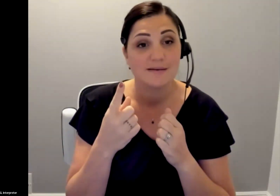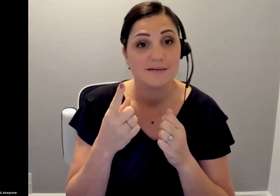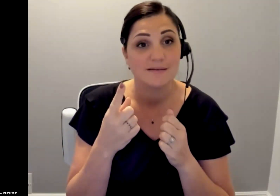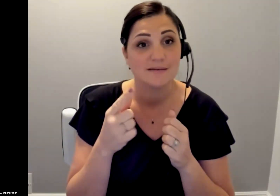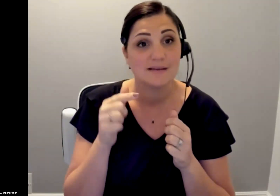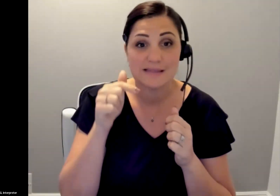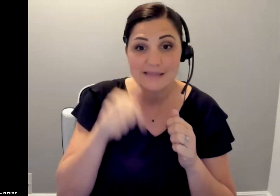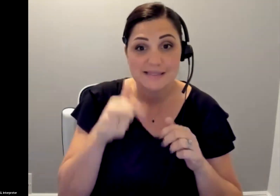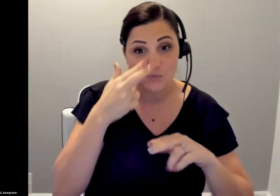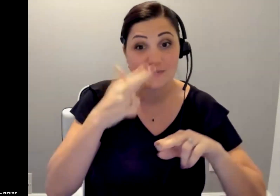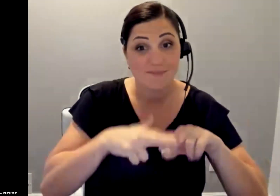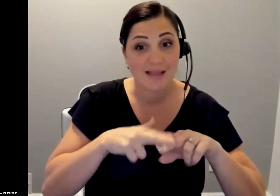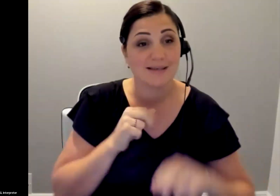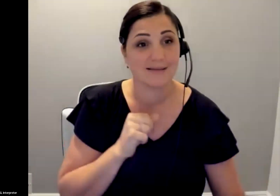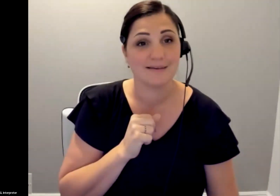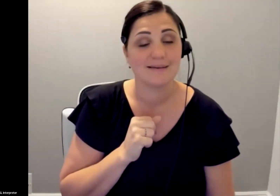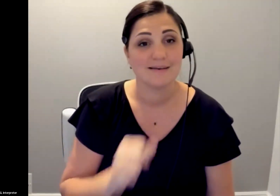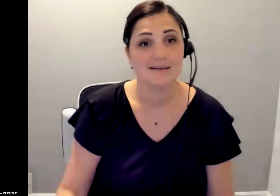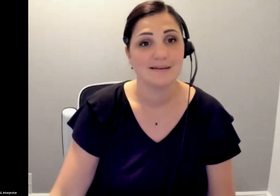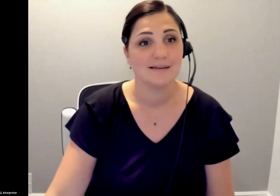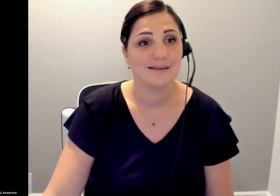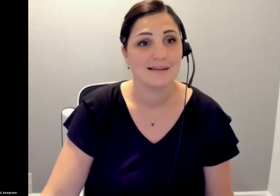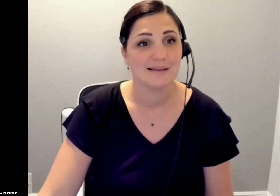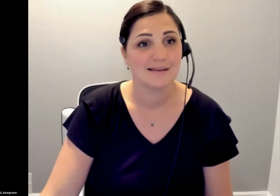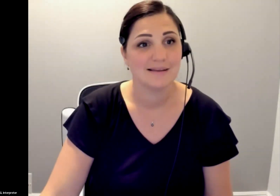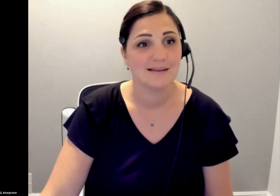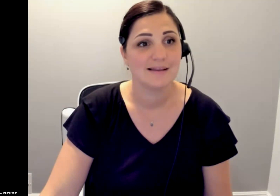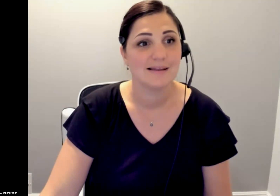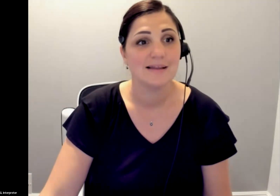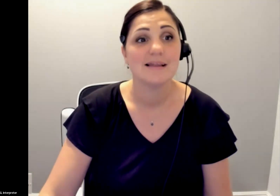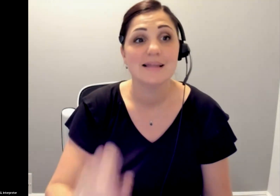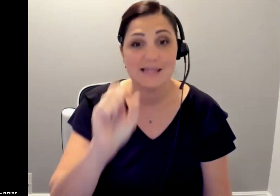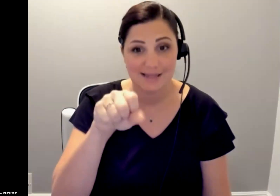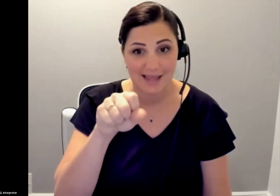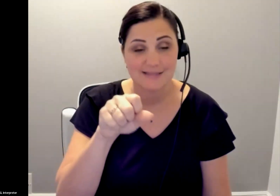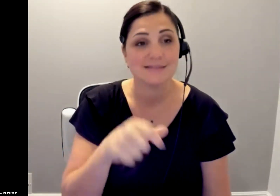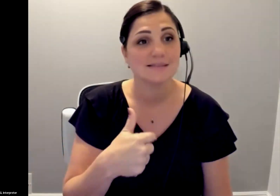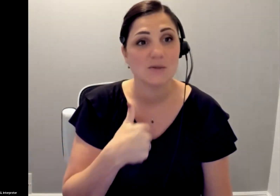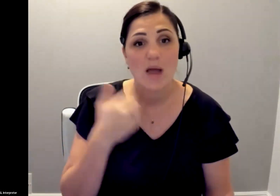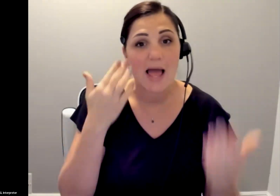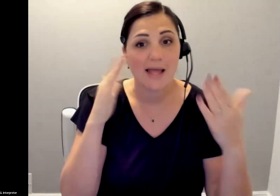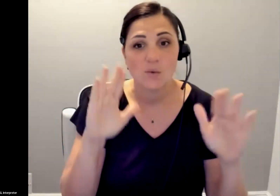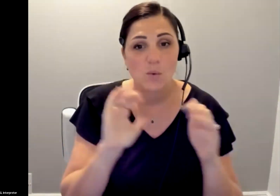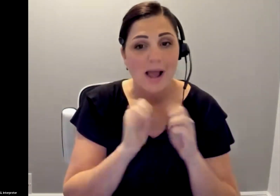ruled it unconstitutional for someone to be put in an institution without -- if they do not want to be in an institution. Nice job, everyone.